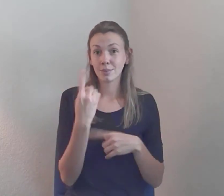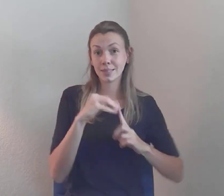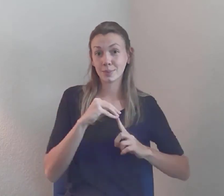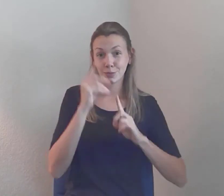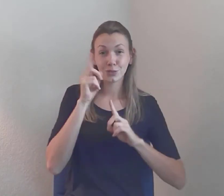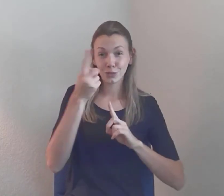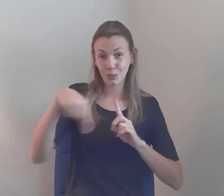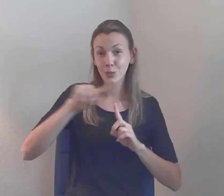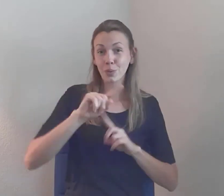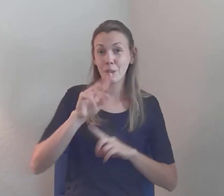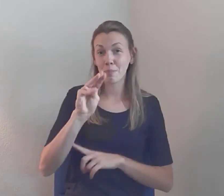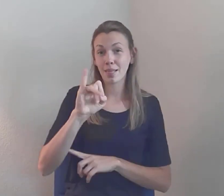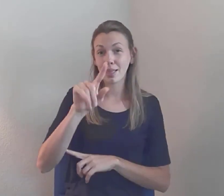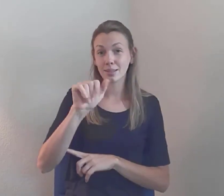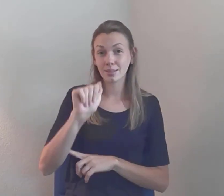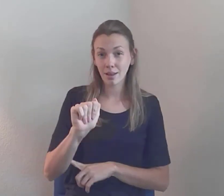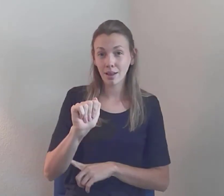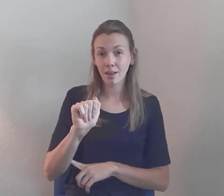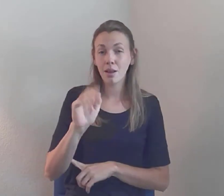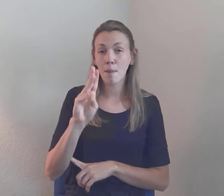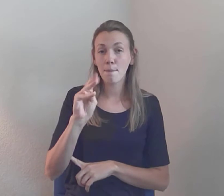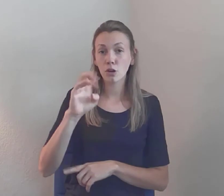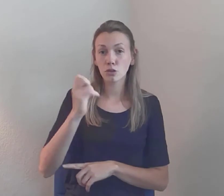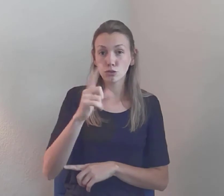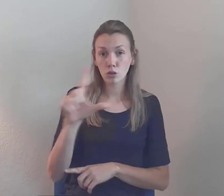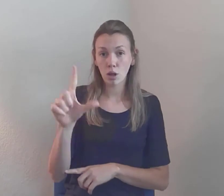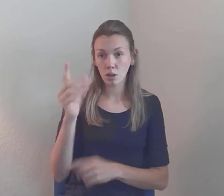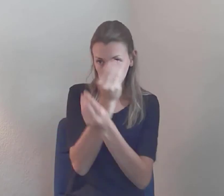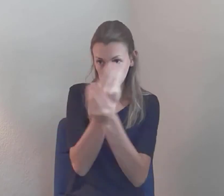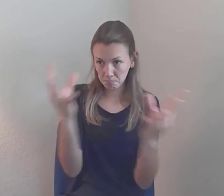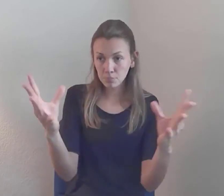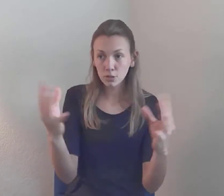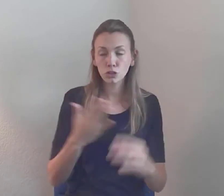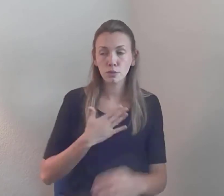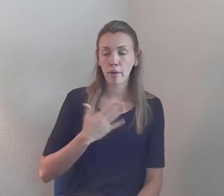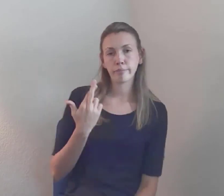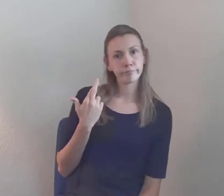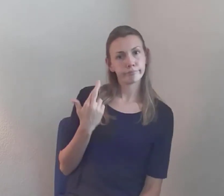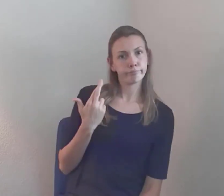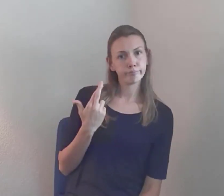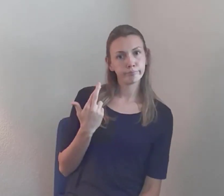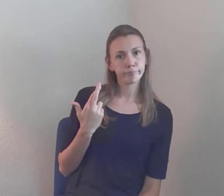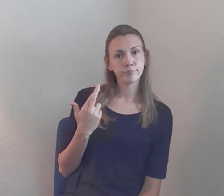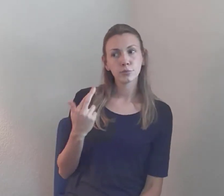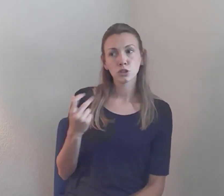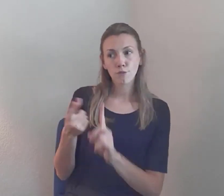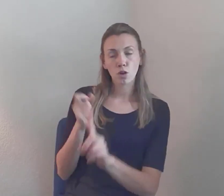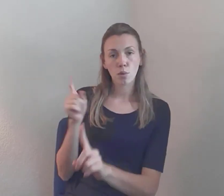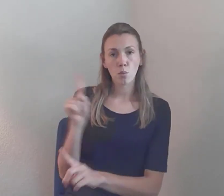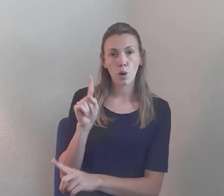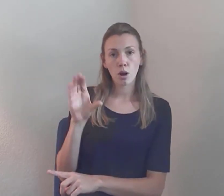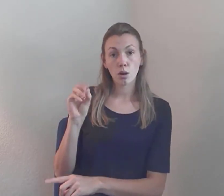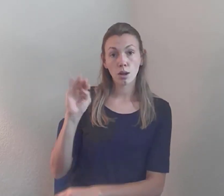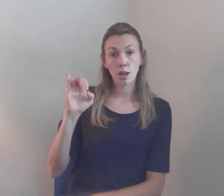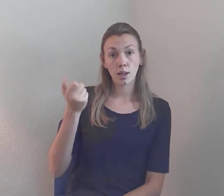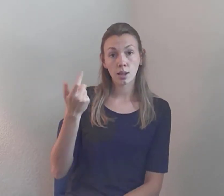so did she... She's... Full disclosure she's a very, very close friend of mine... She's from Connecticut... Ahmm...